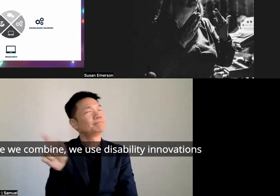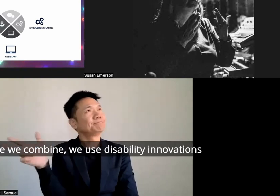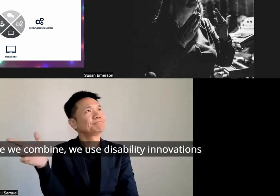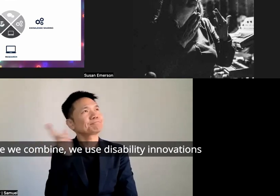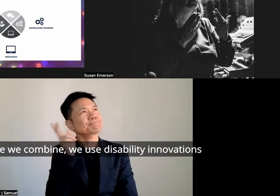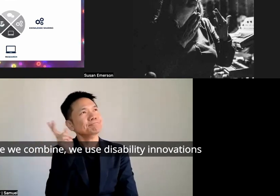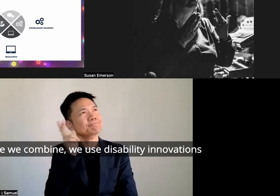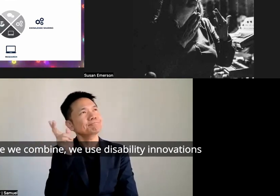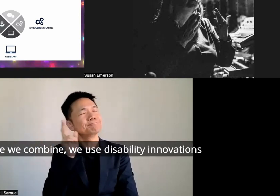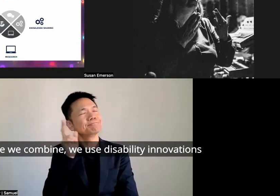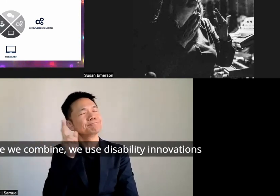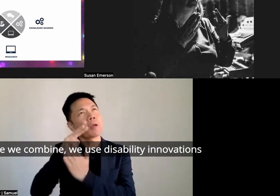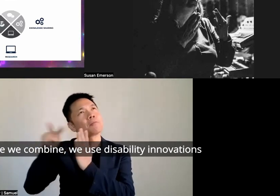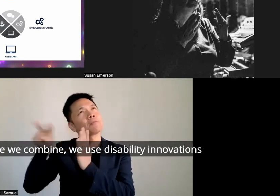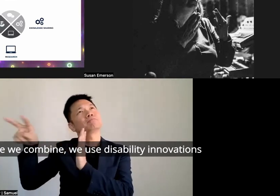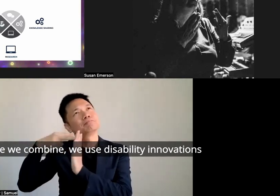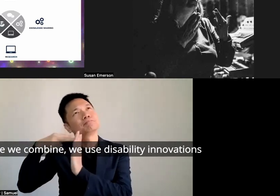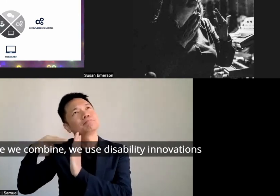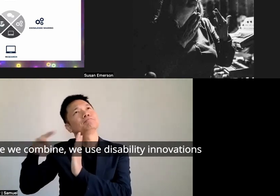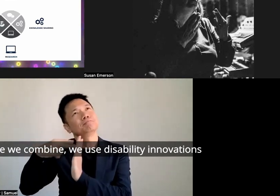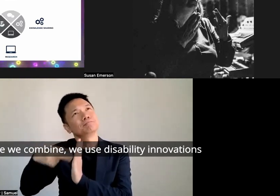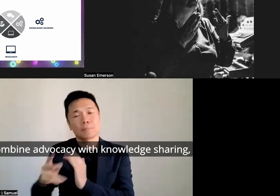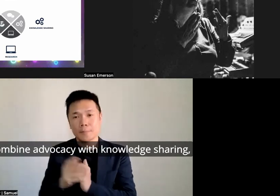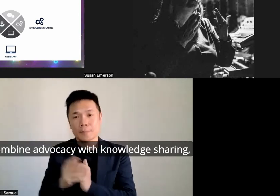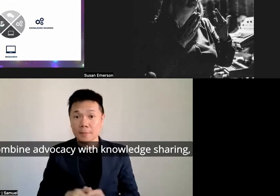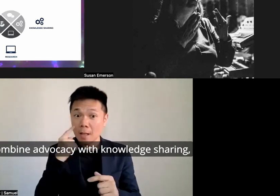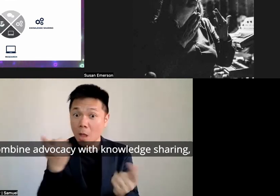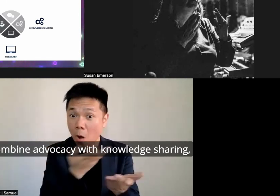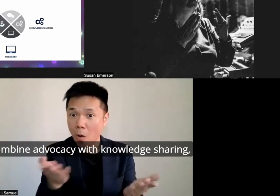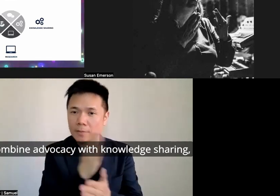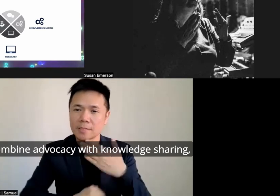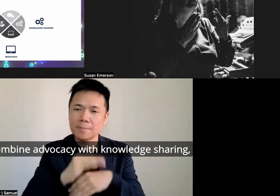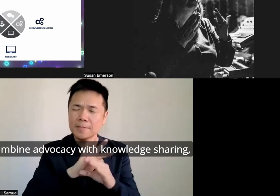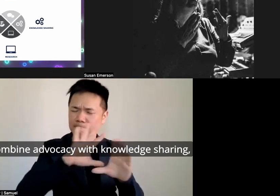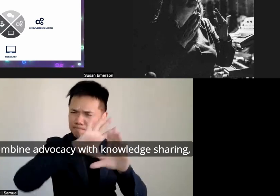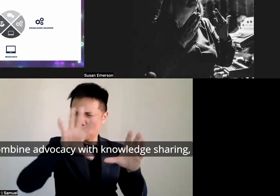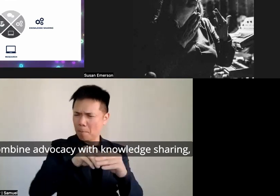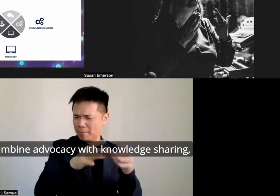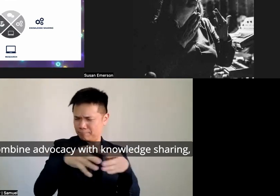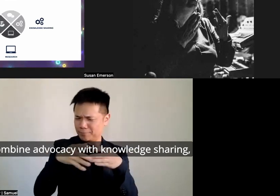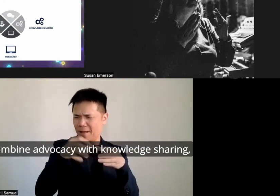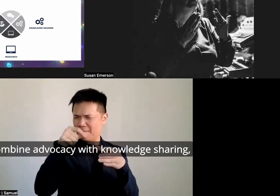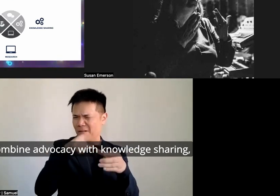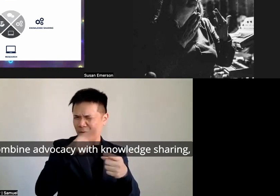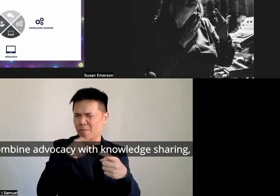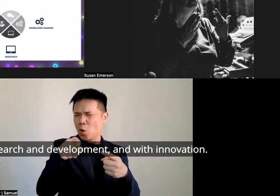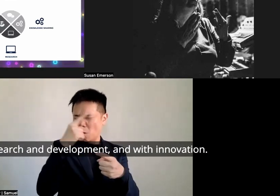because we combine we use disability Innovations to combine advocacy with knowledge sharing with